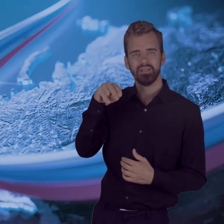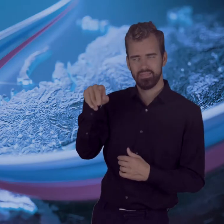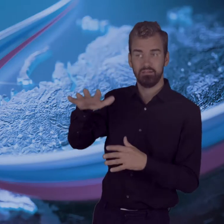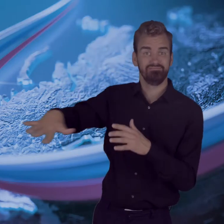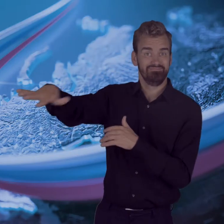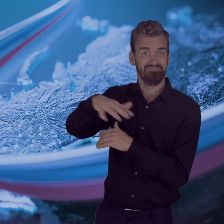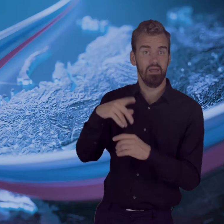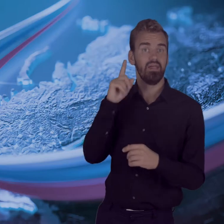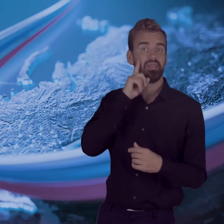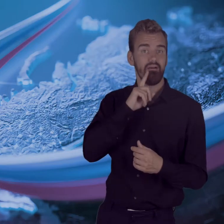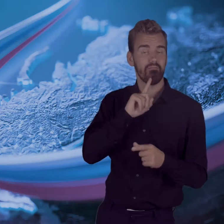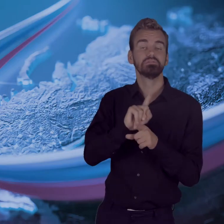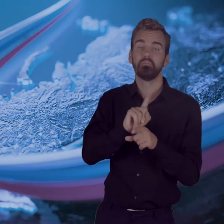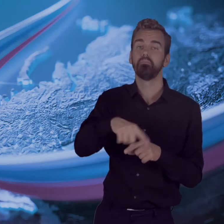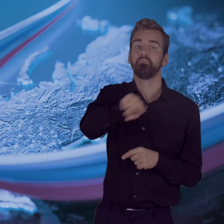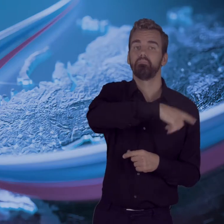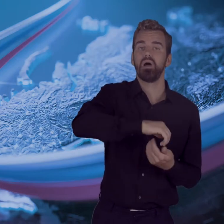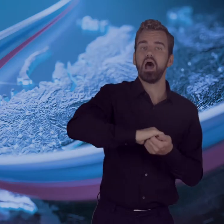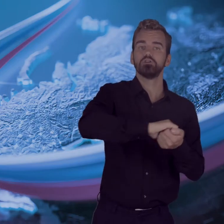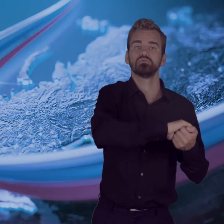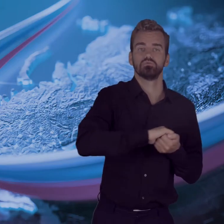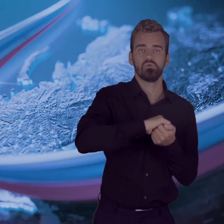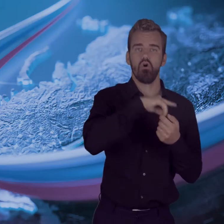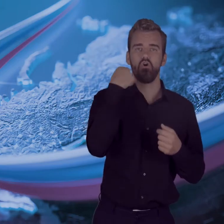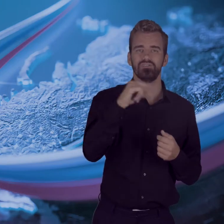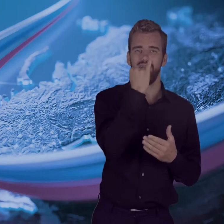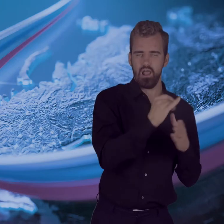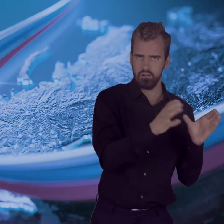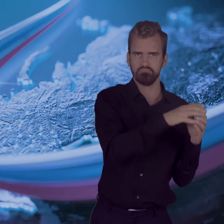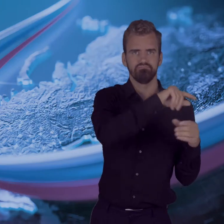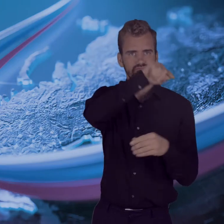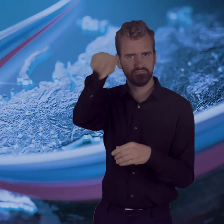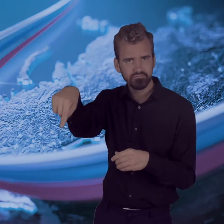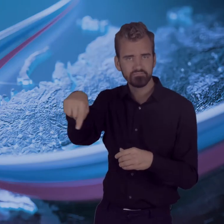and the Association of Deaf Artists of Russia.